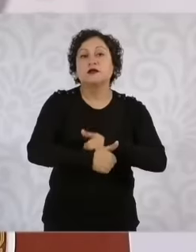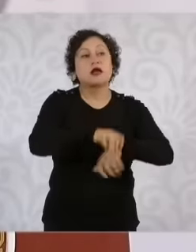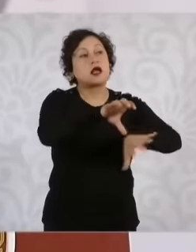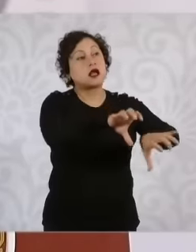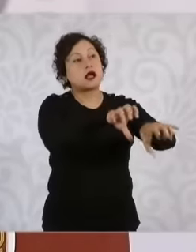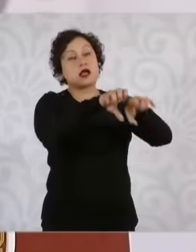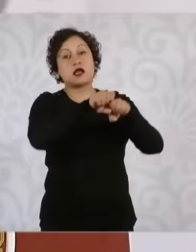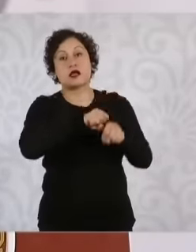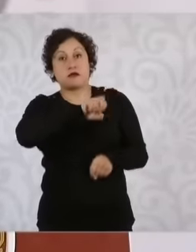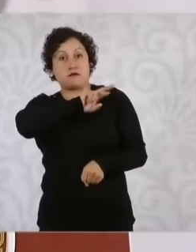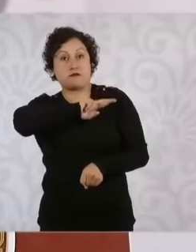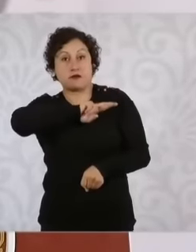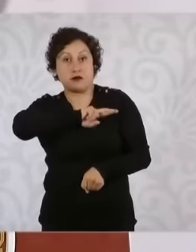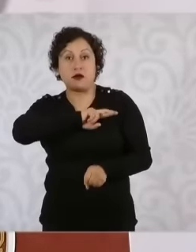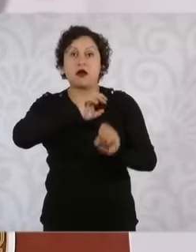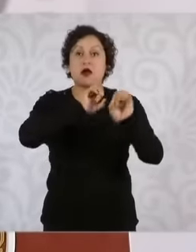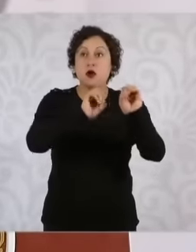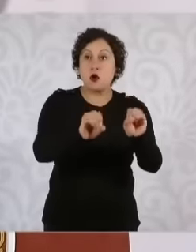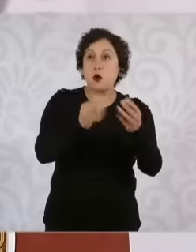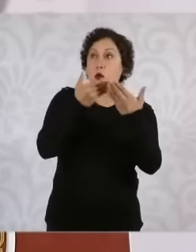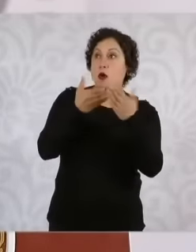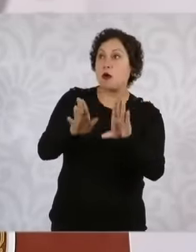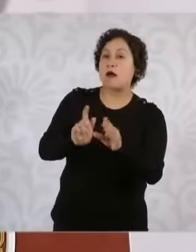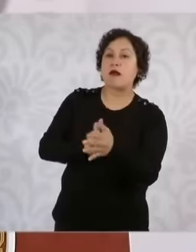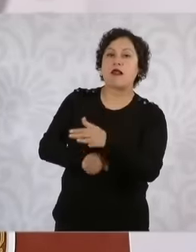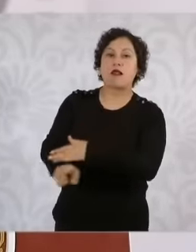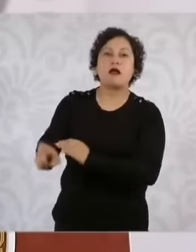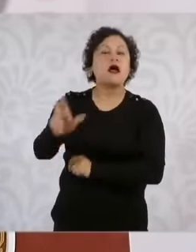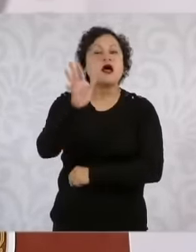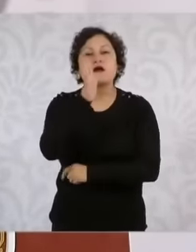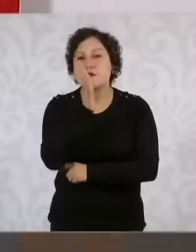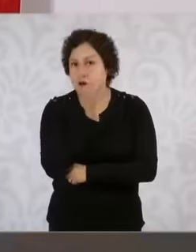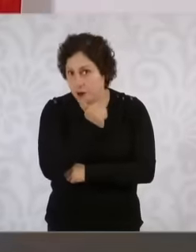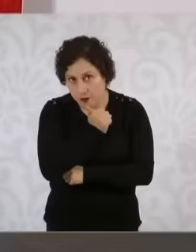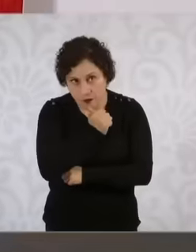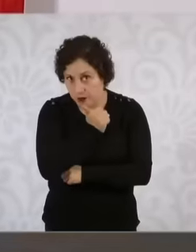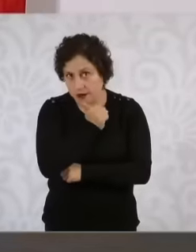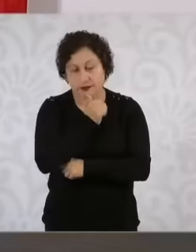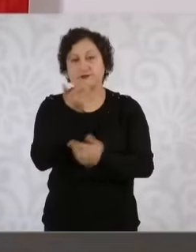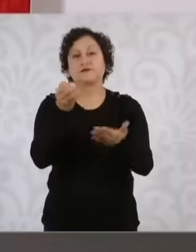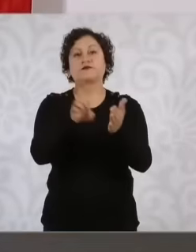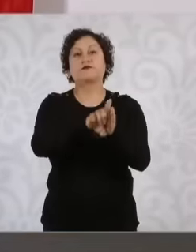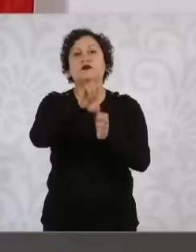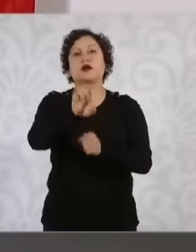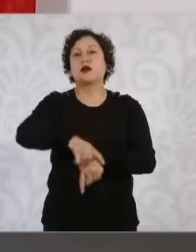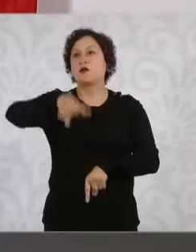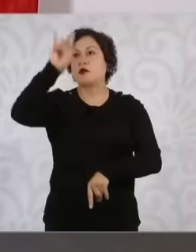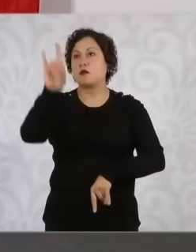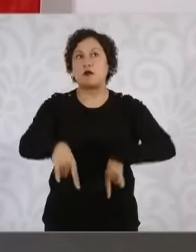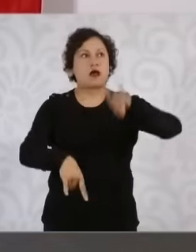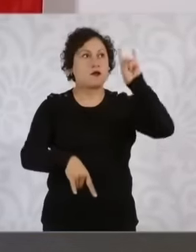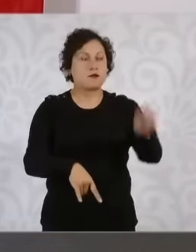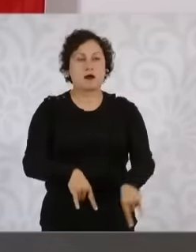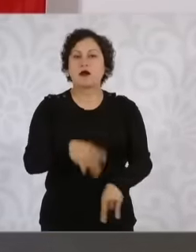the characteristics of how much they can use, they cannot hang banners, it is only